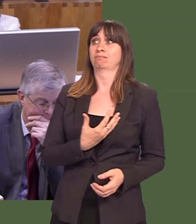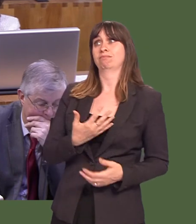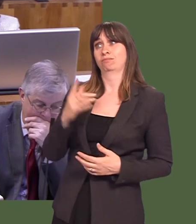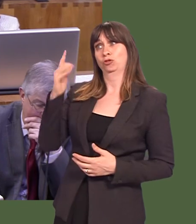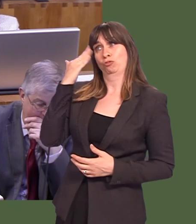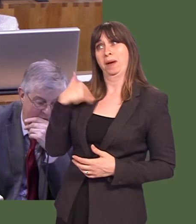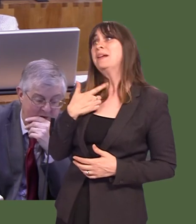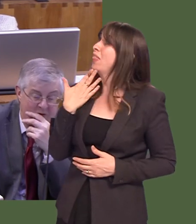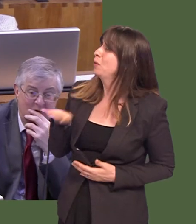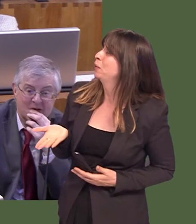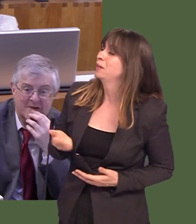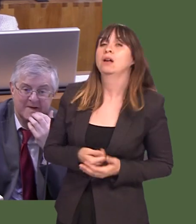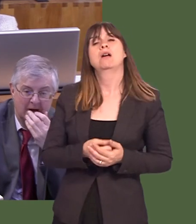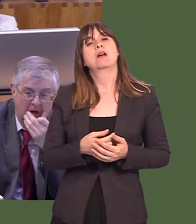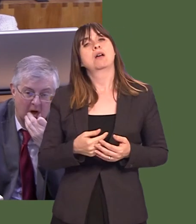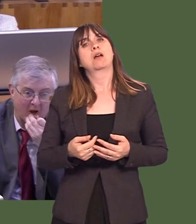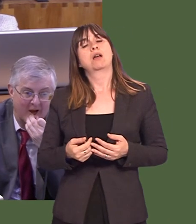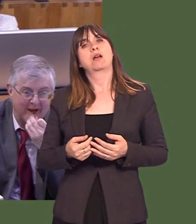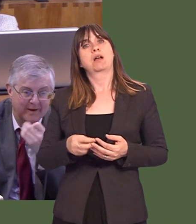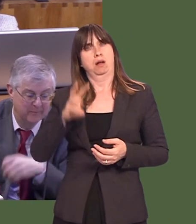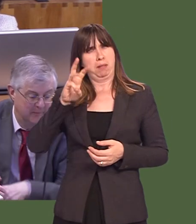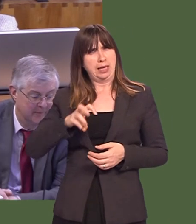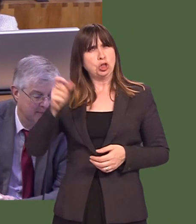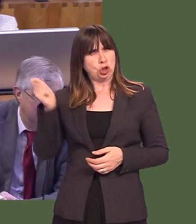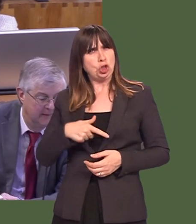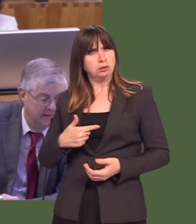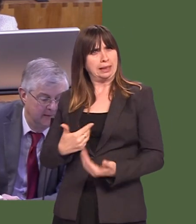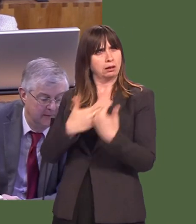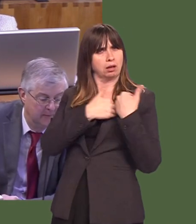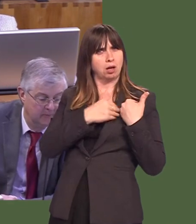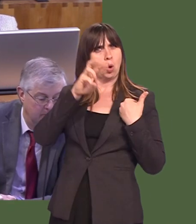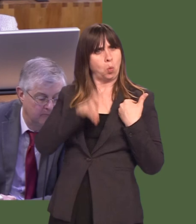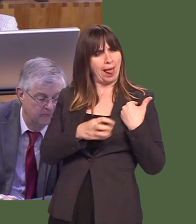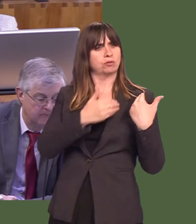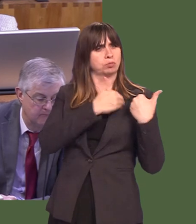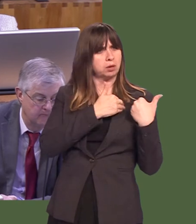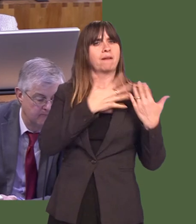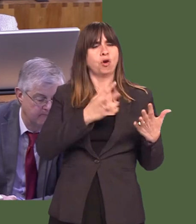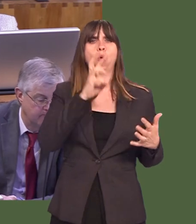I thank him for reminding me of that. I do not agree that policing shouldnít be devolved. Policing should be devolved.